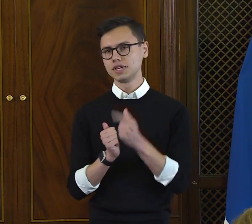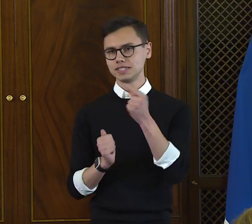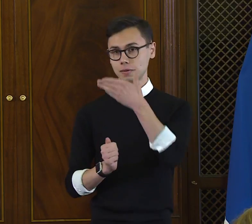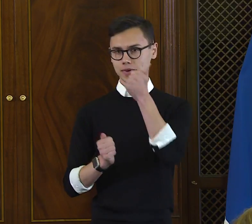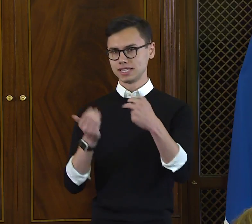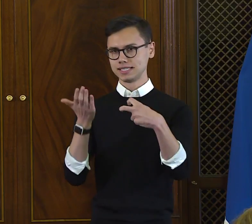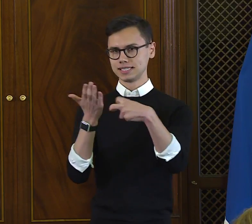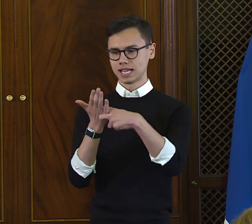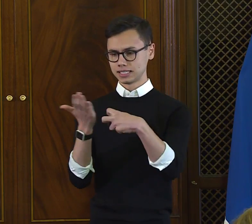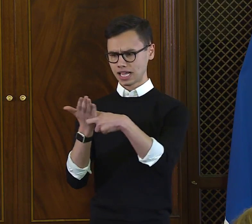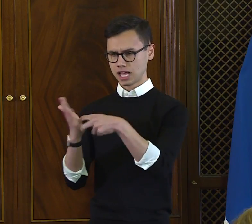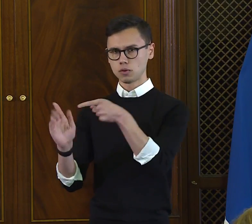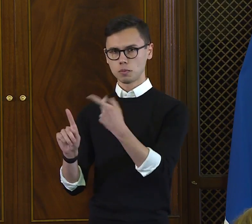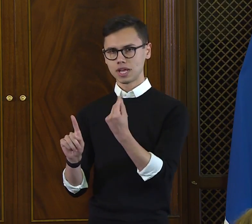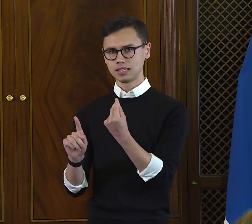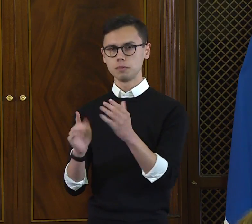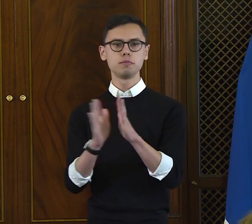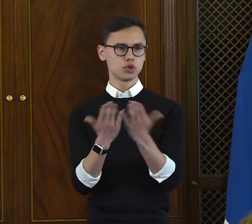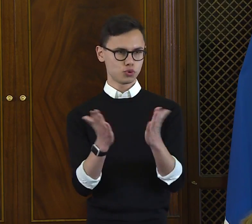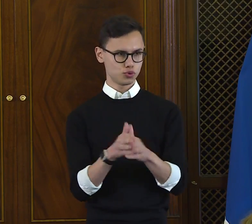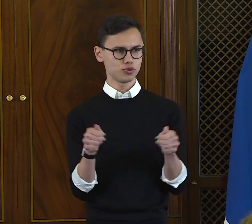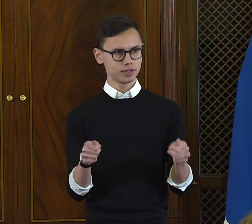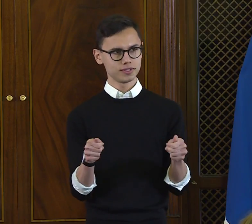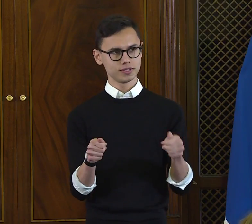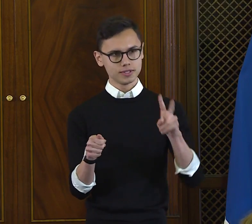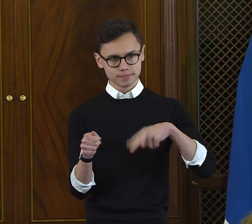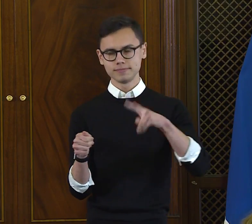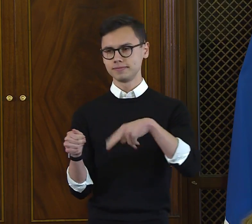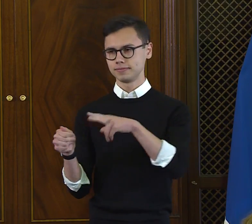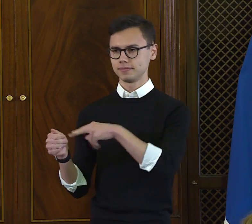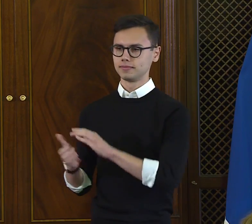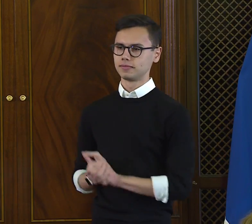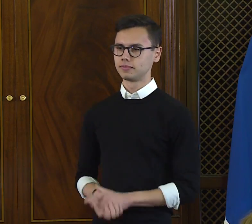with the greatest ticket ever, a book.